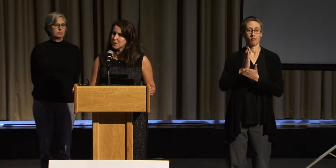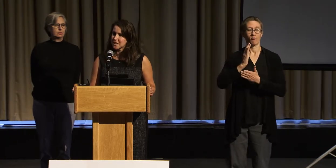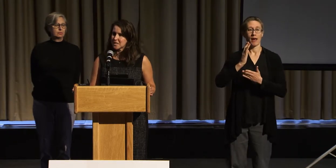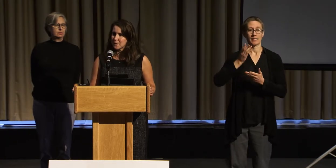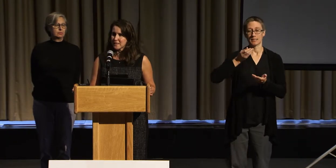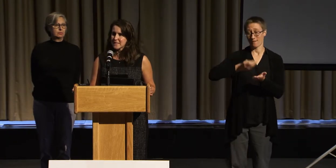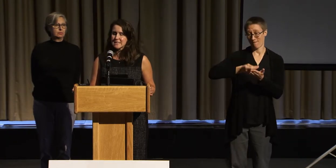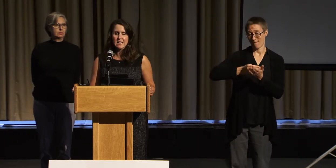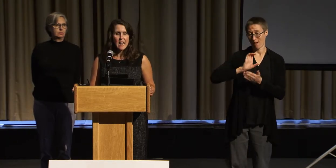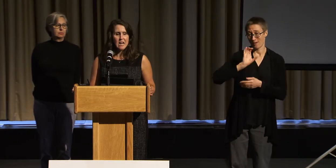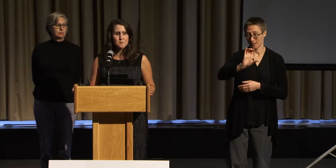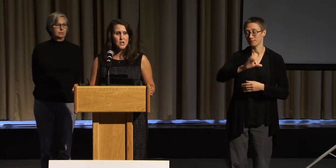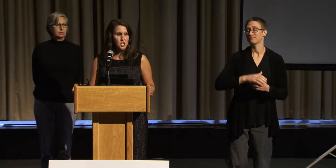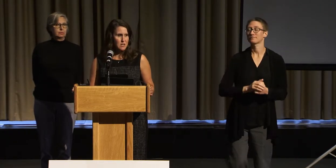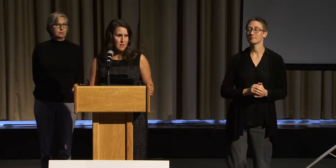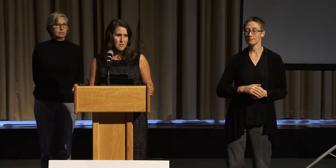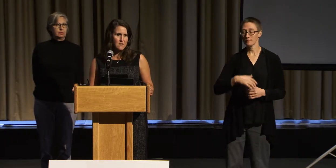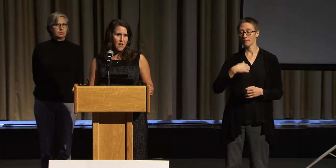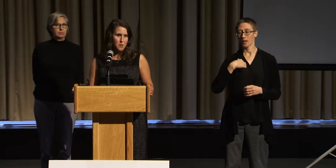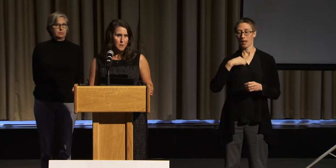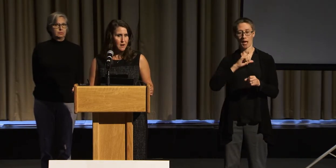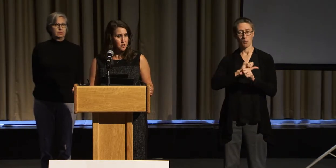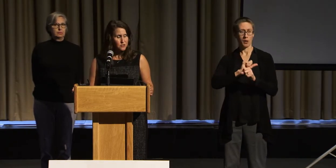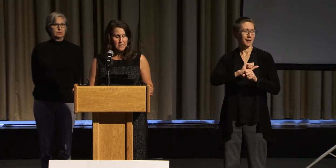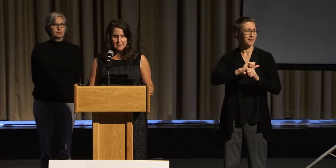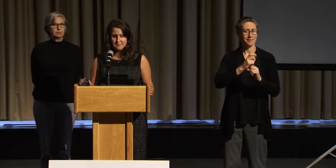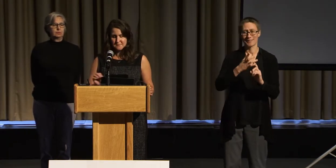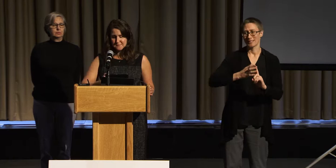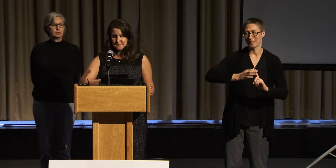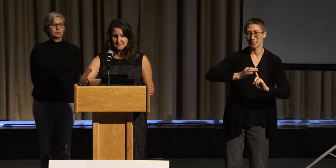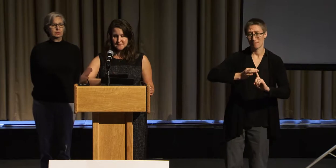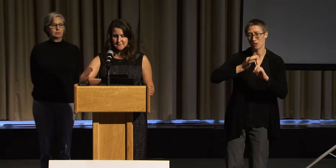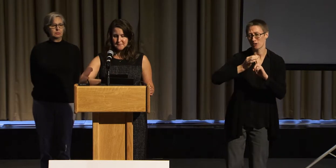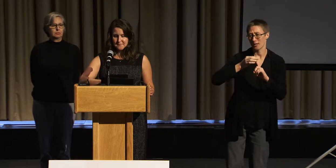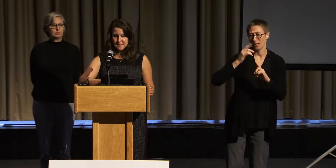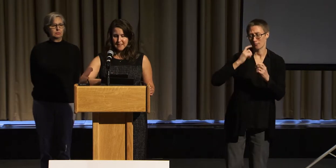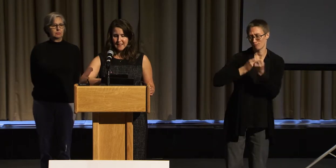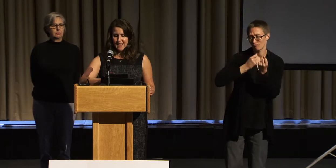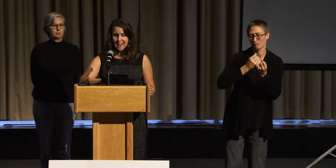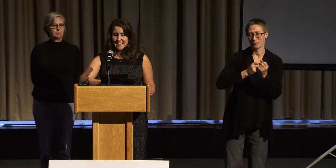with Disabilities, especially in the developing countries.